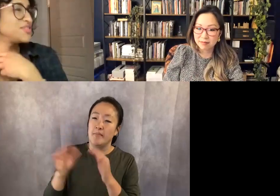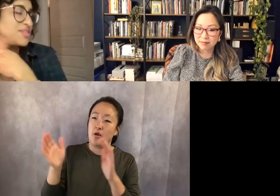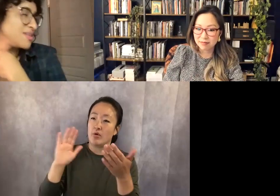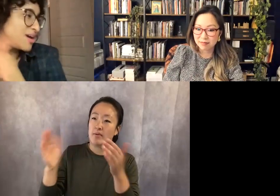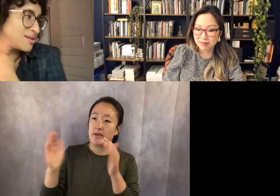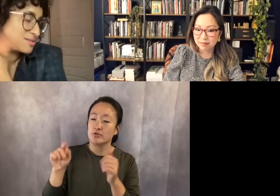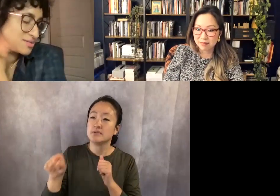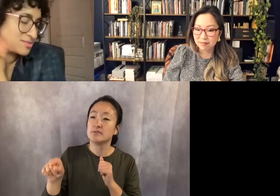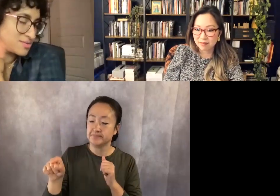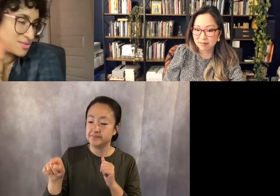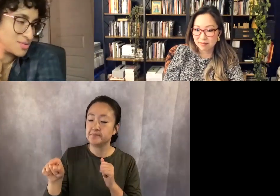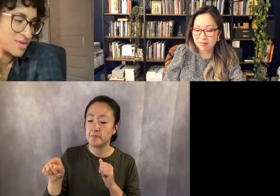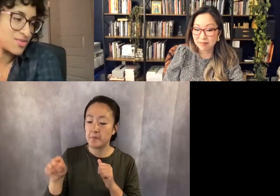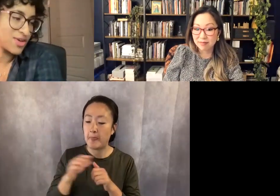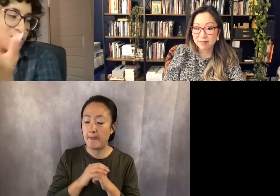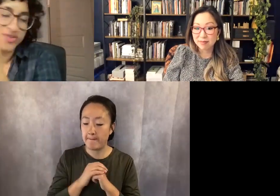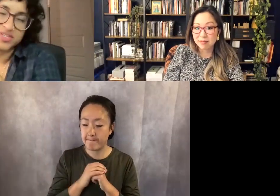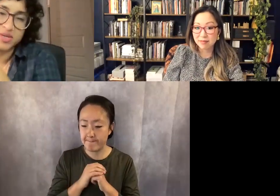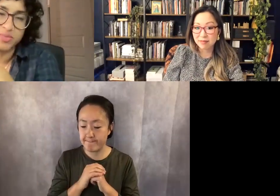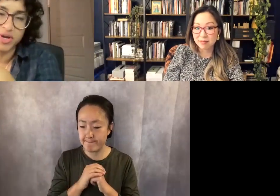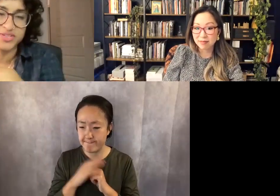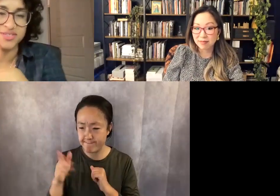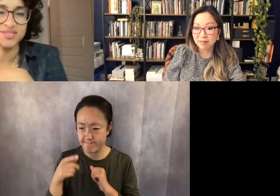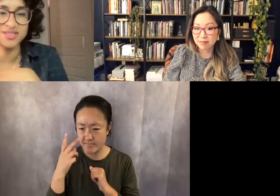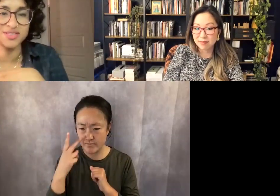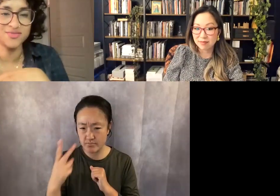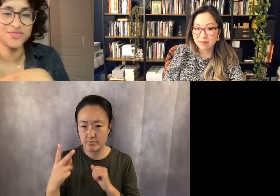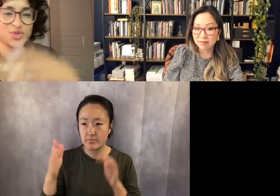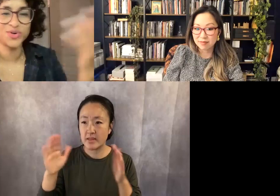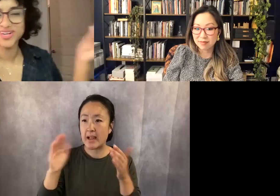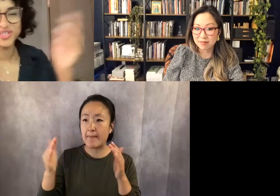I'll see that, whatever that quote this like comparison is the thief of joy.